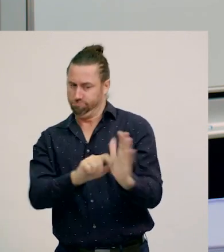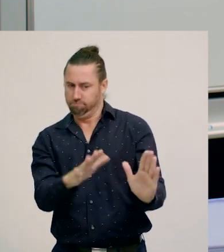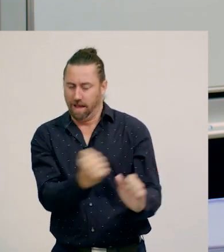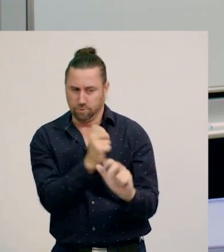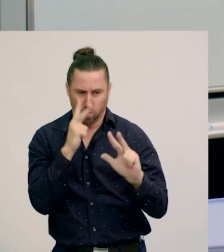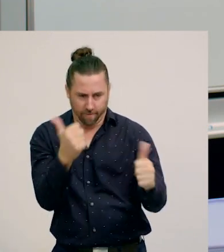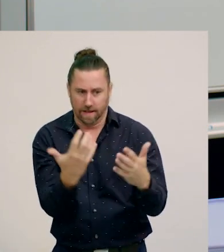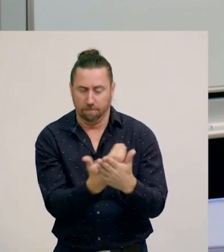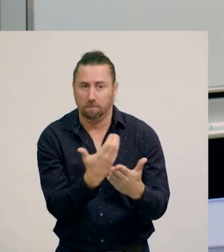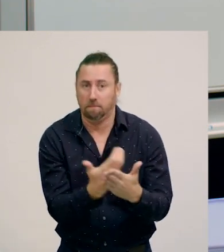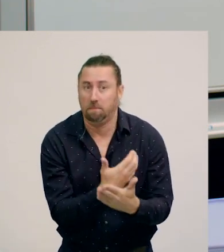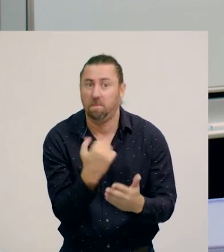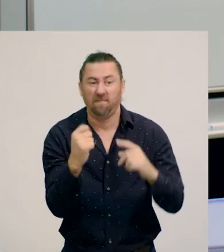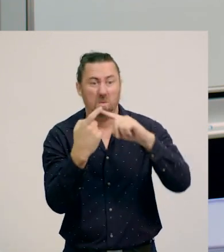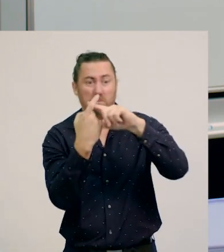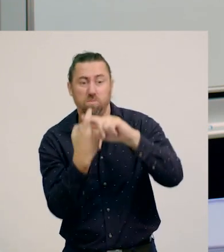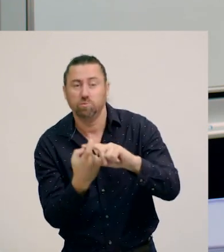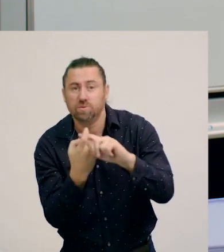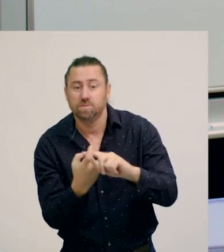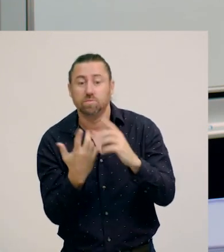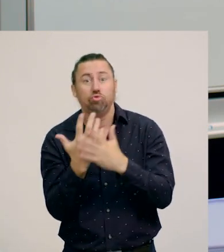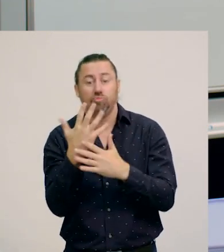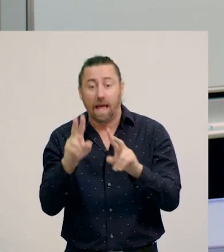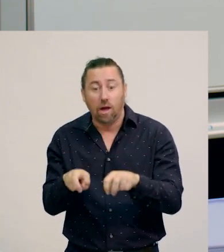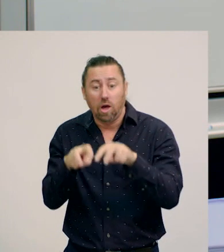including mammals like possums, tree kangaroos and bats,